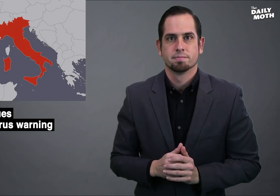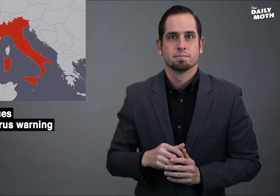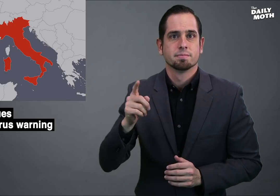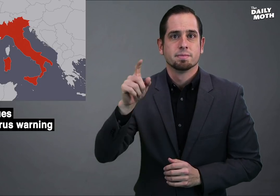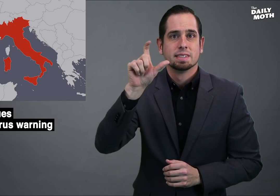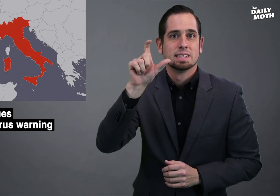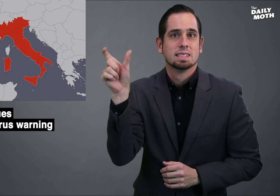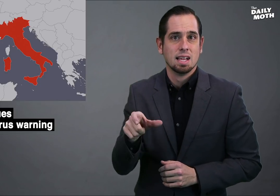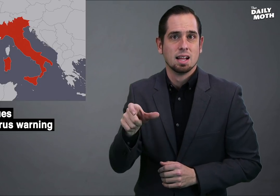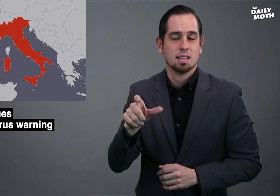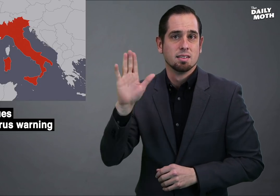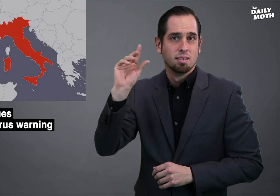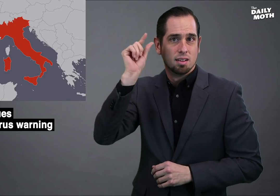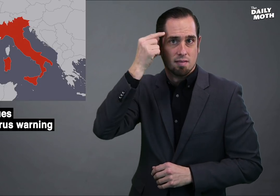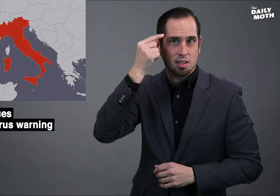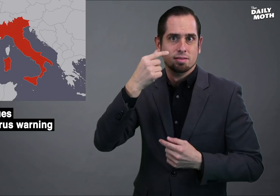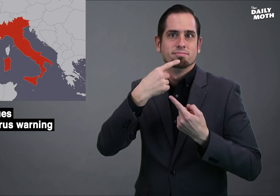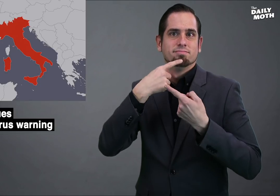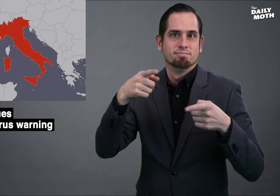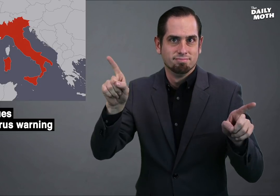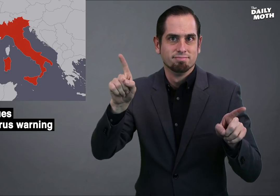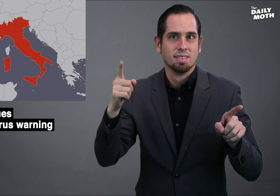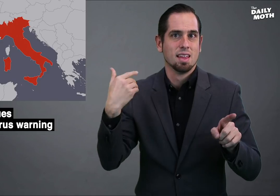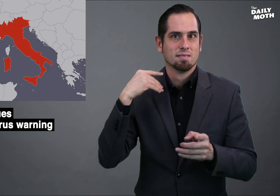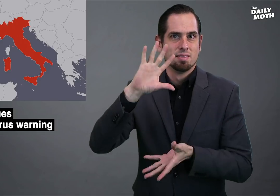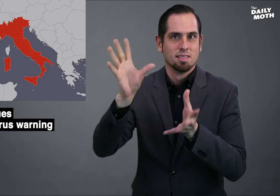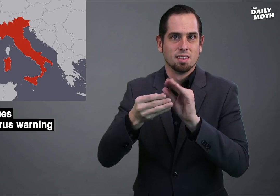Italy's government announced that they have